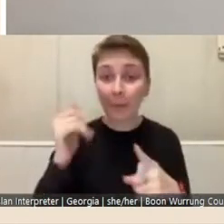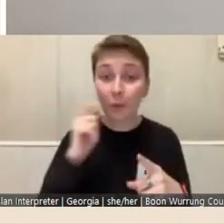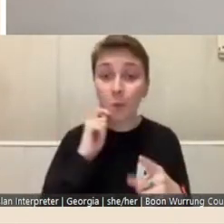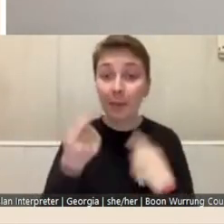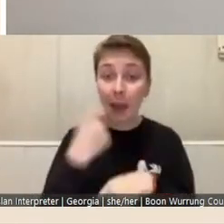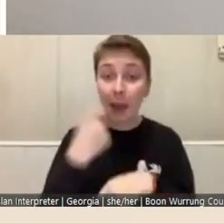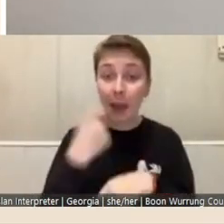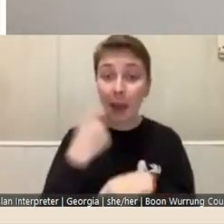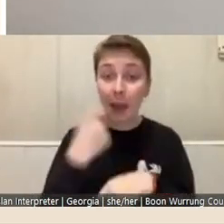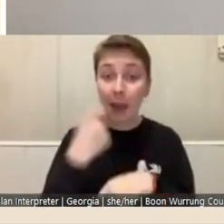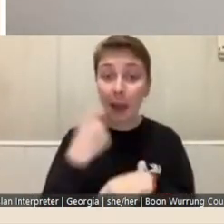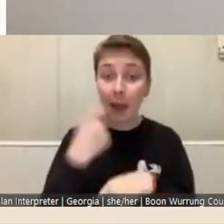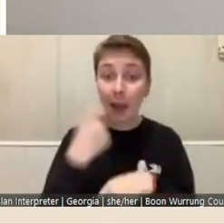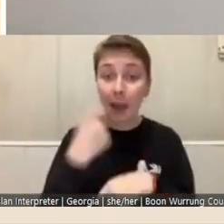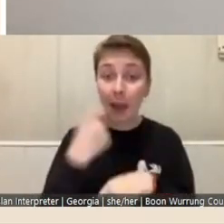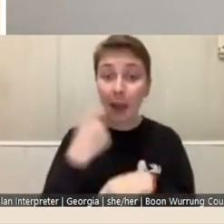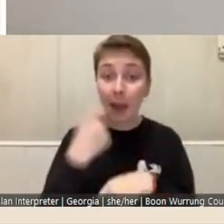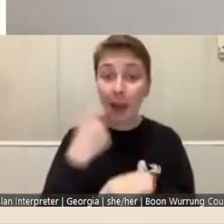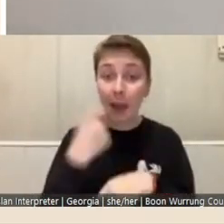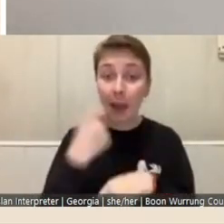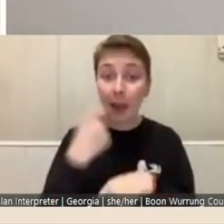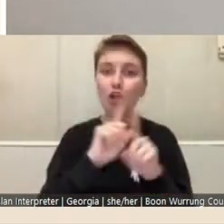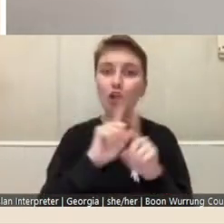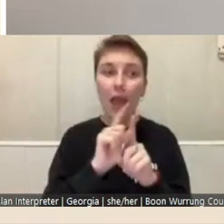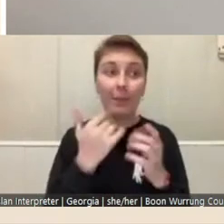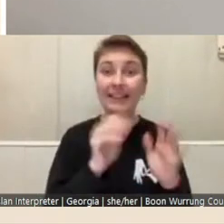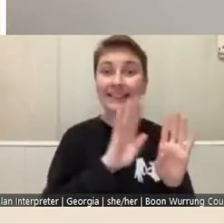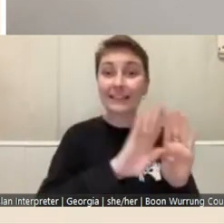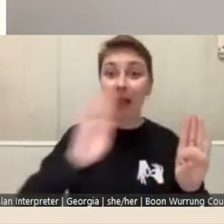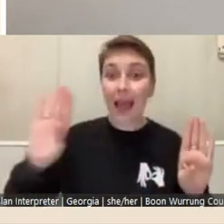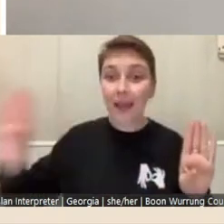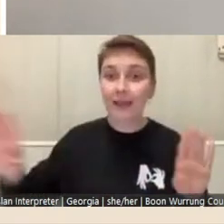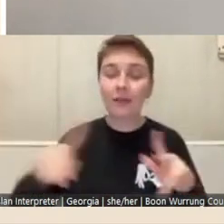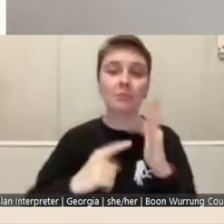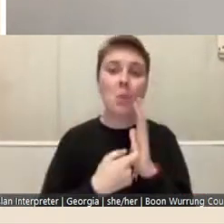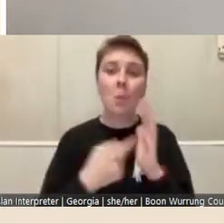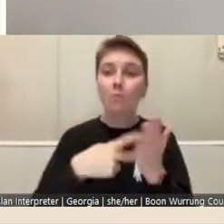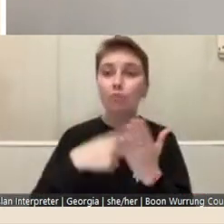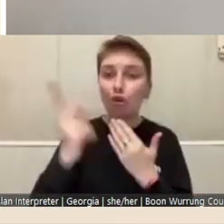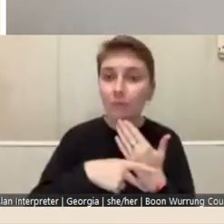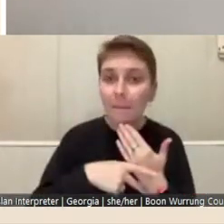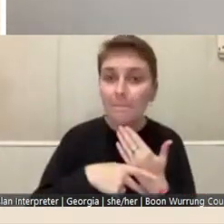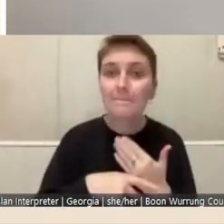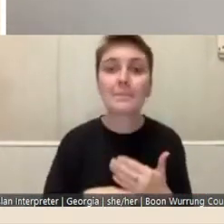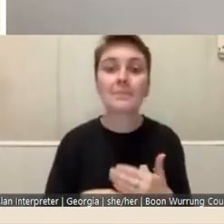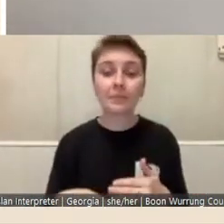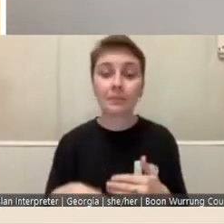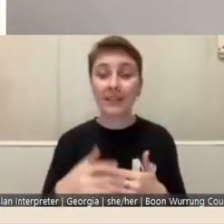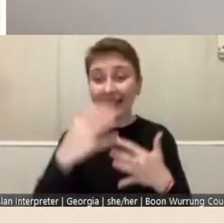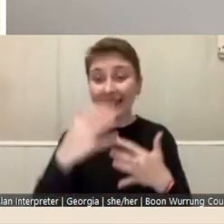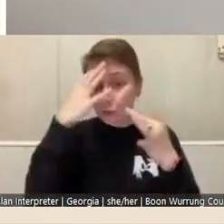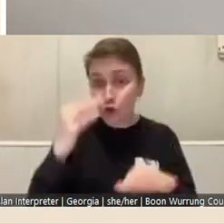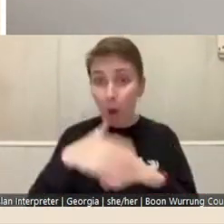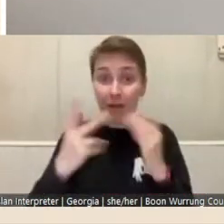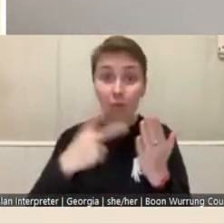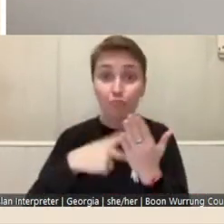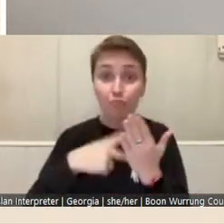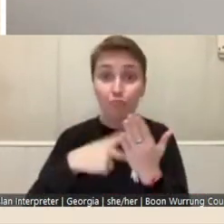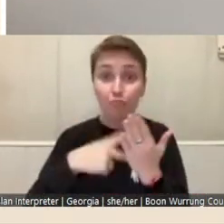such as a display or a program. Decisions about programs and exhibitions are made separately